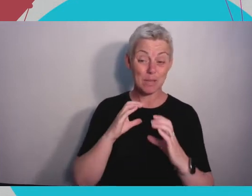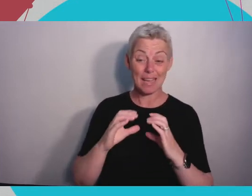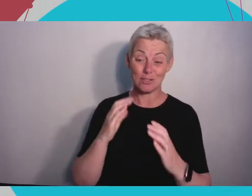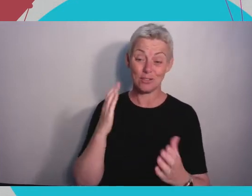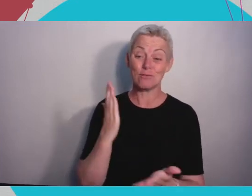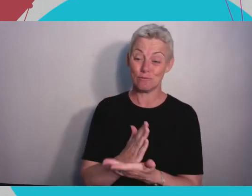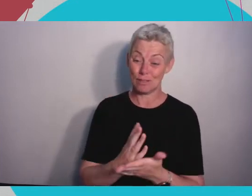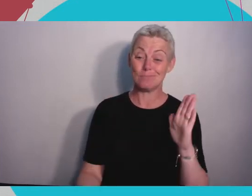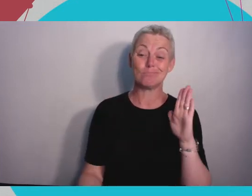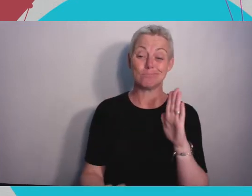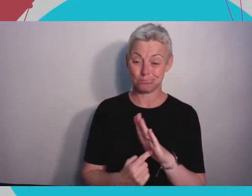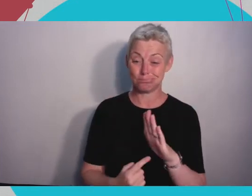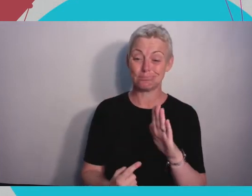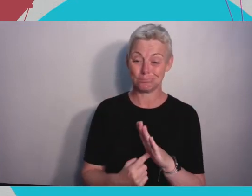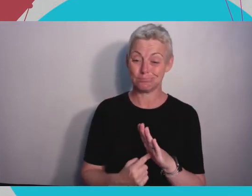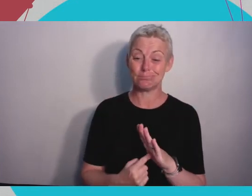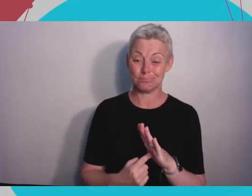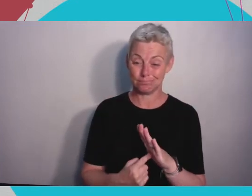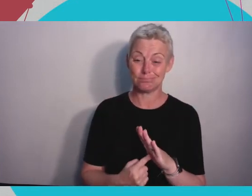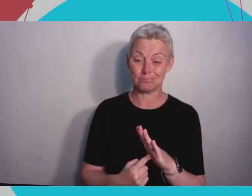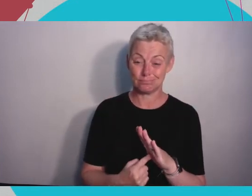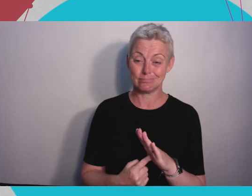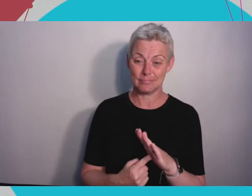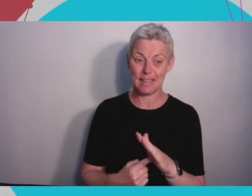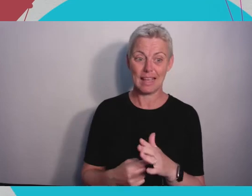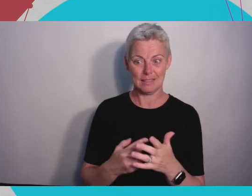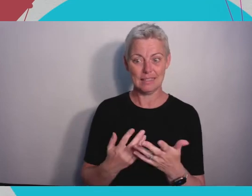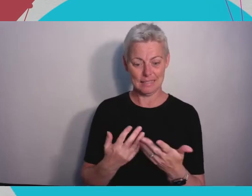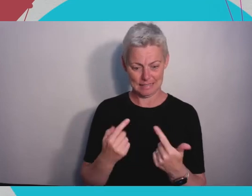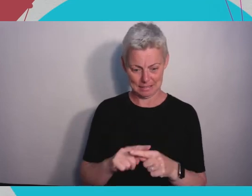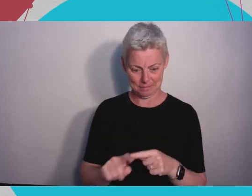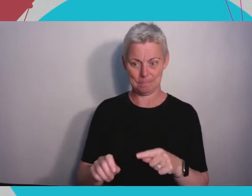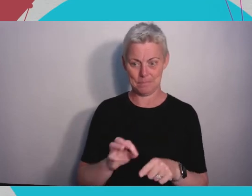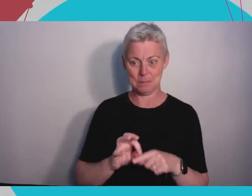isn't it? Particularly in the fast-moving age that we're in. Thank you so much for joining